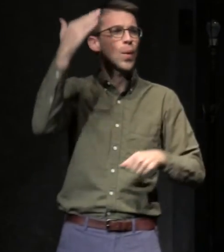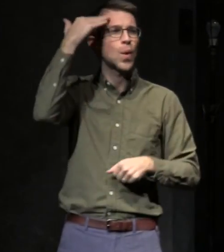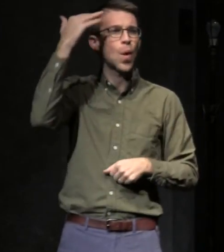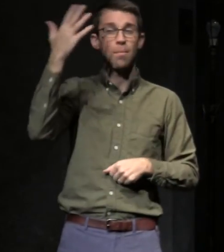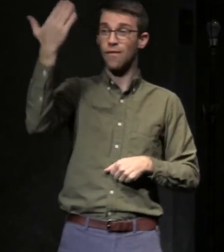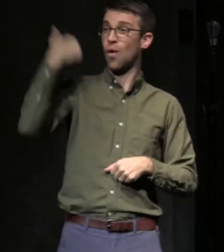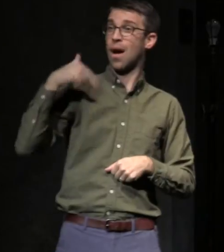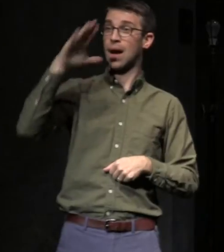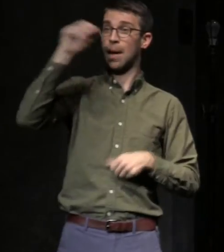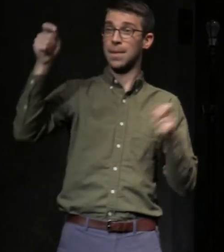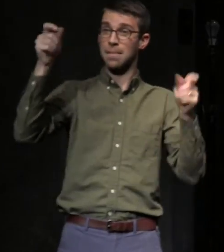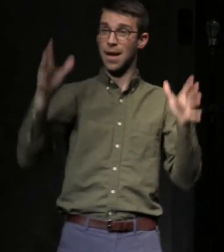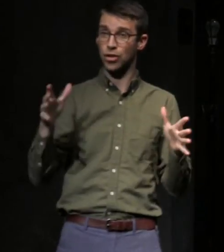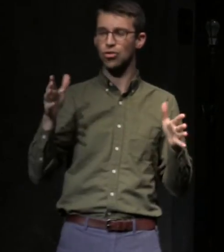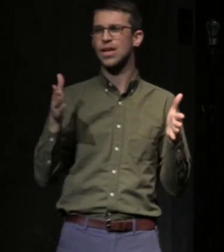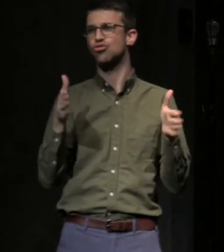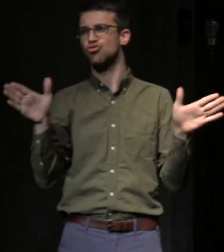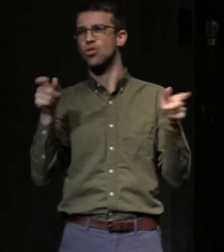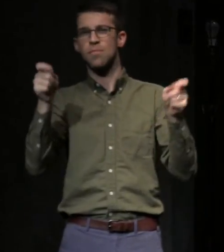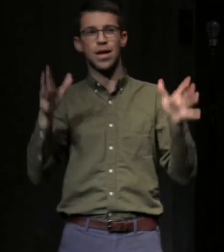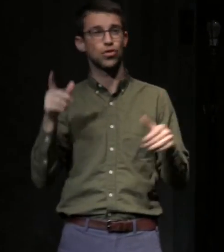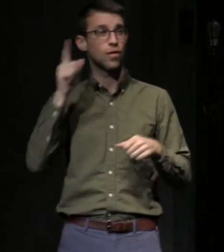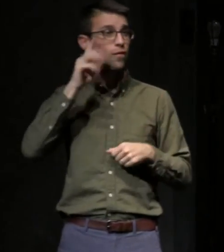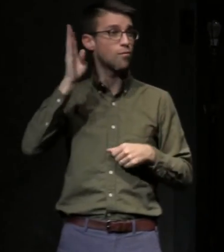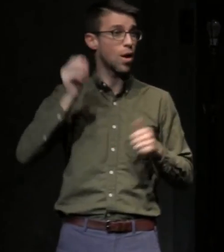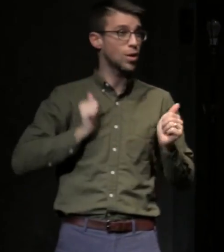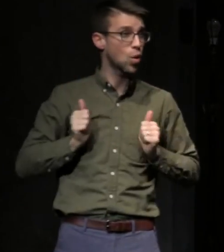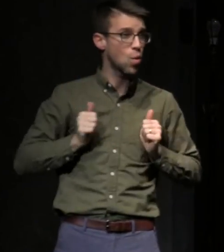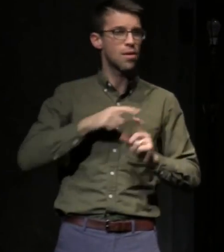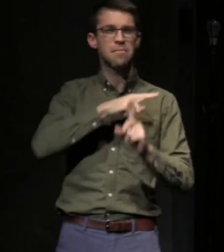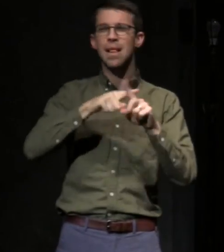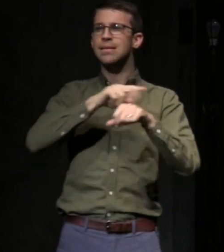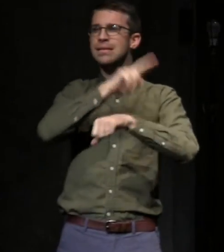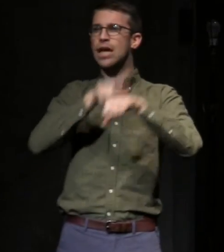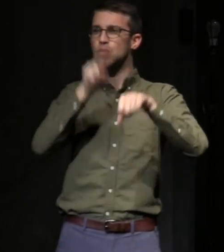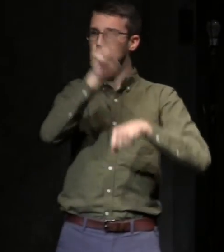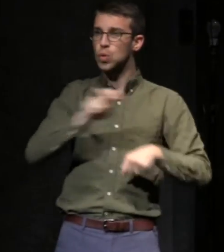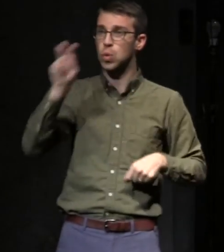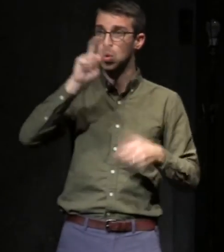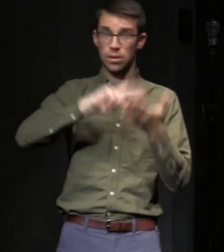manager for Broadway shows and national tours. I was the one on the front lines getting the calls